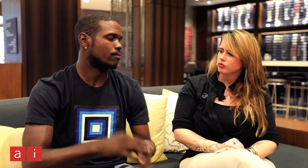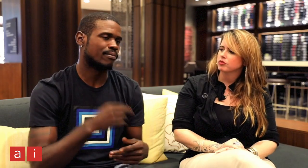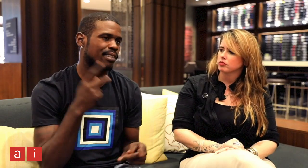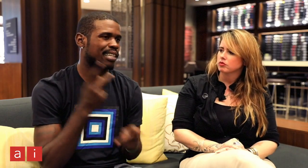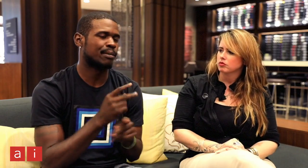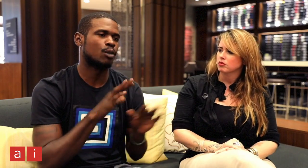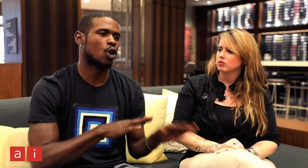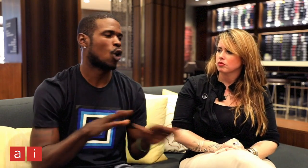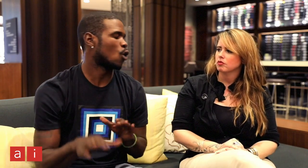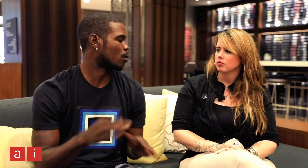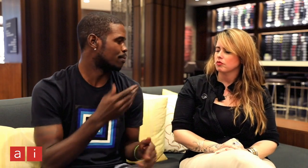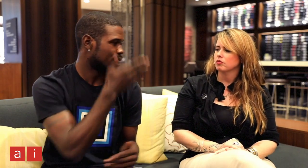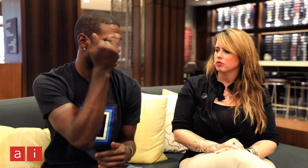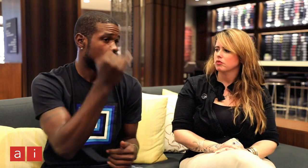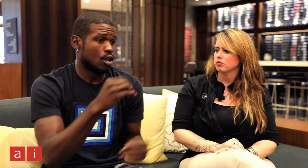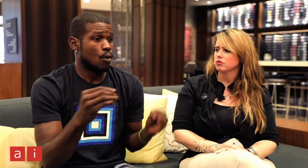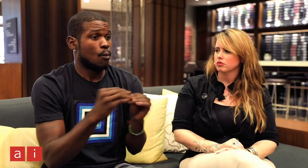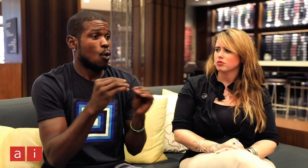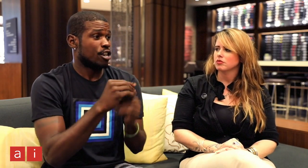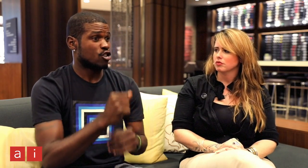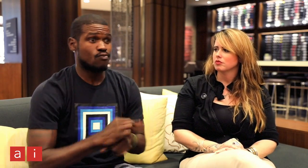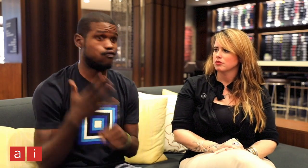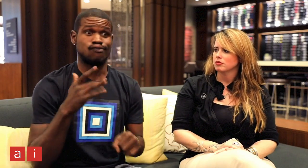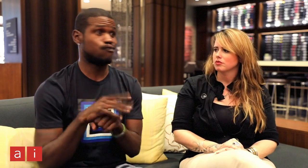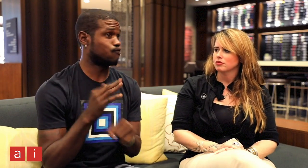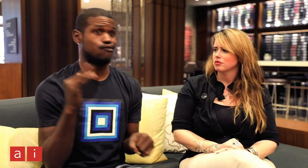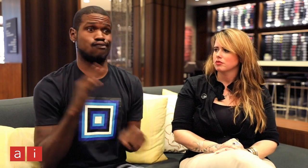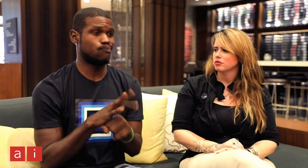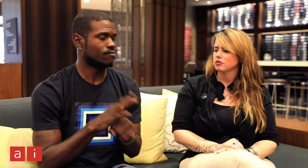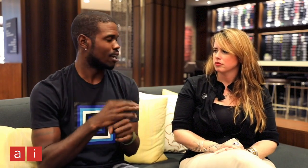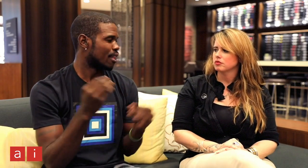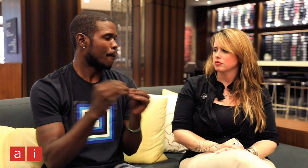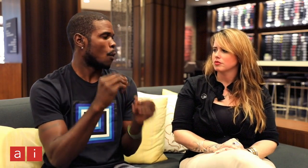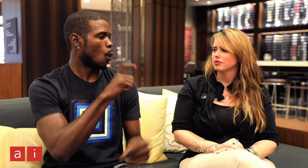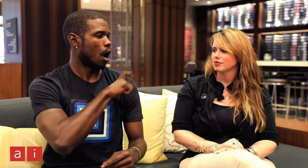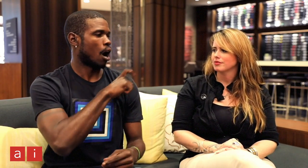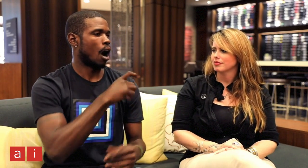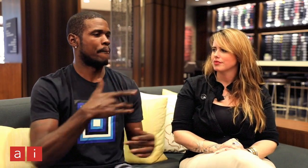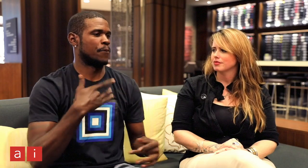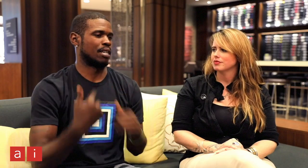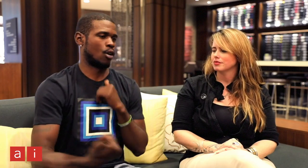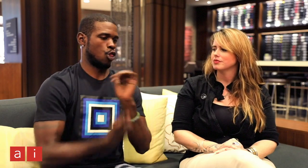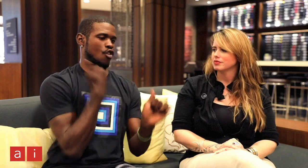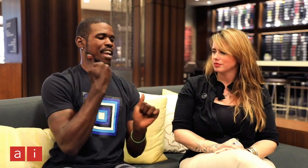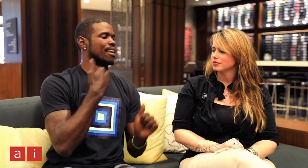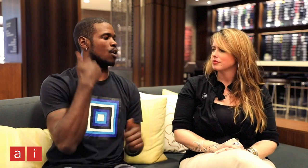The more of a scene you make, the more the officer will feel threatened.